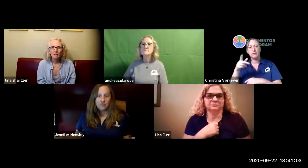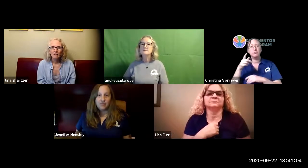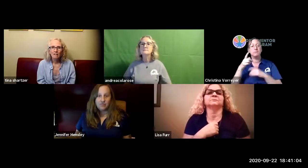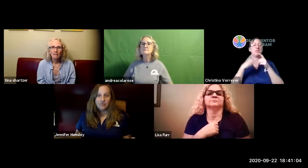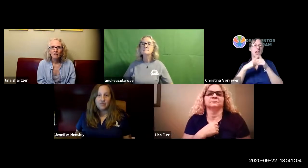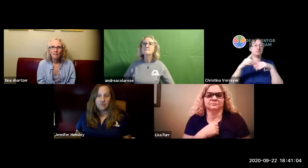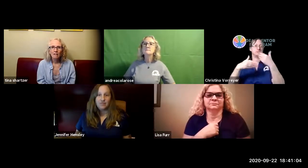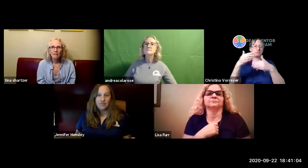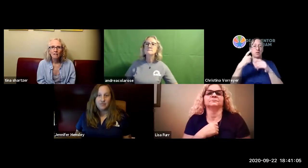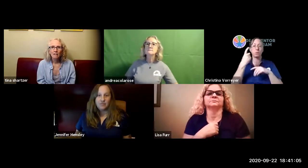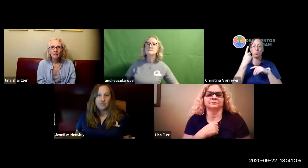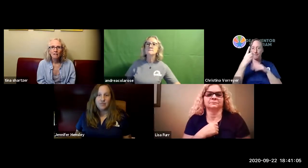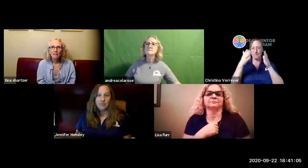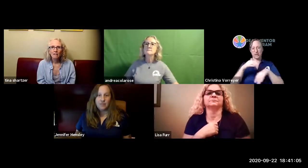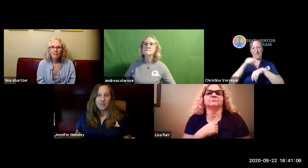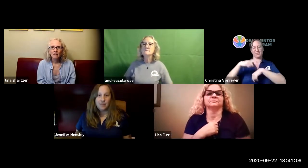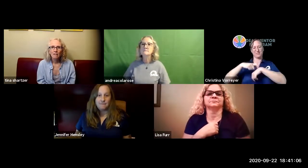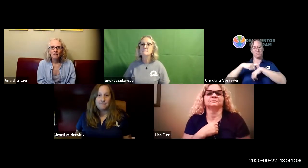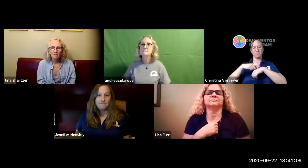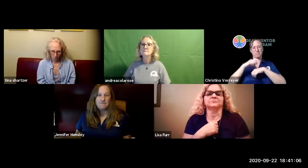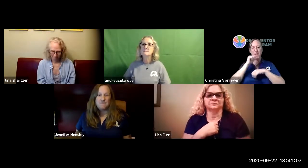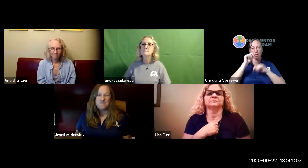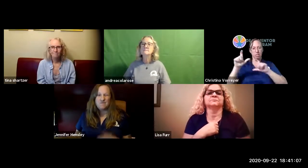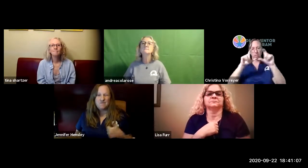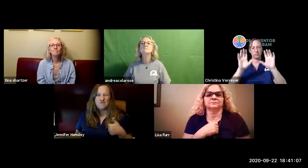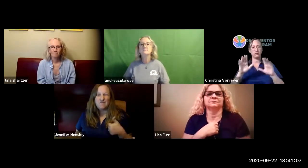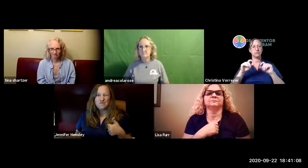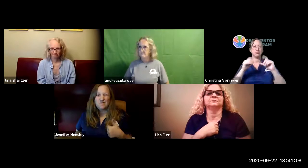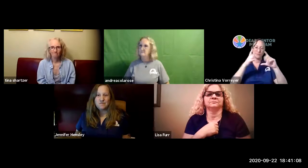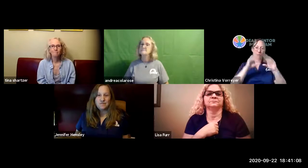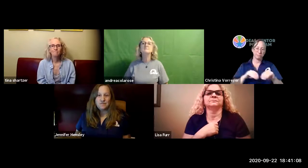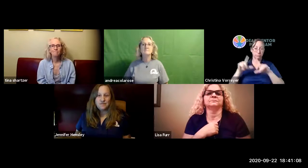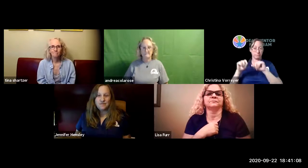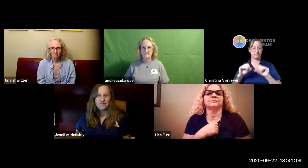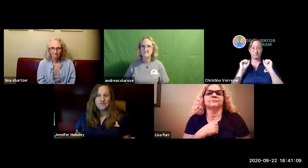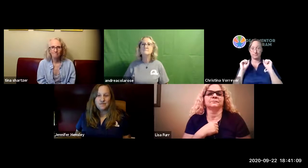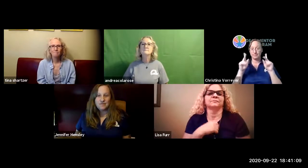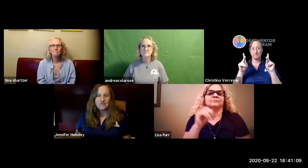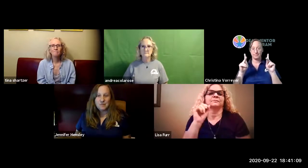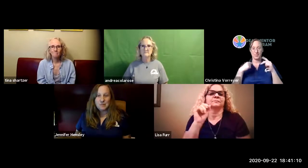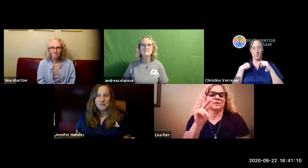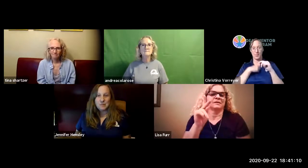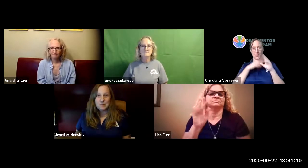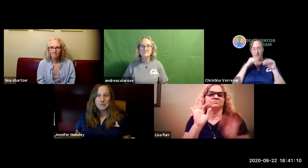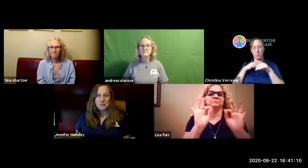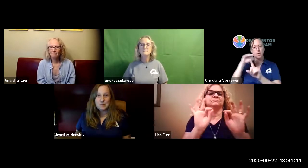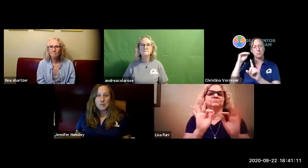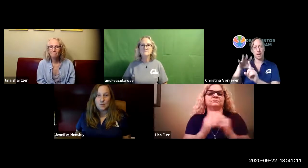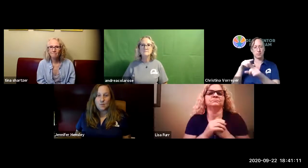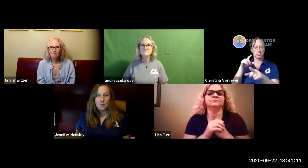if you'd like to answer you can either open your video or lisa can call it'd be better if we have one person at